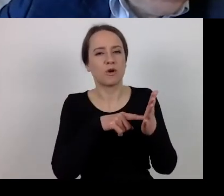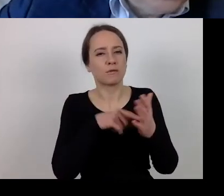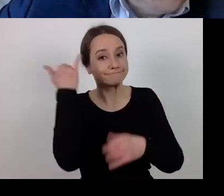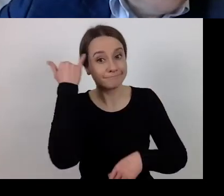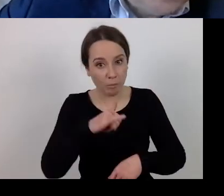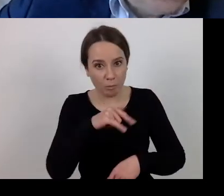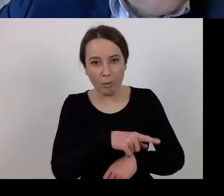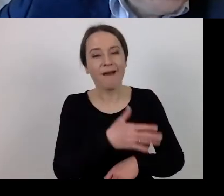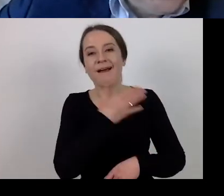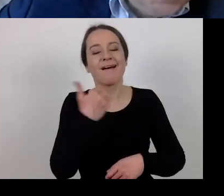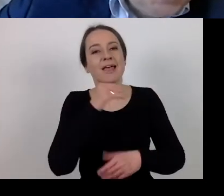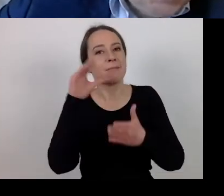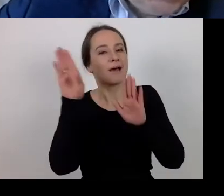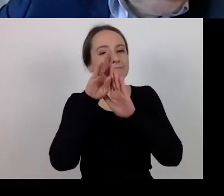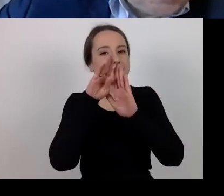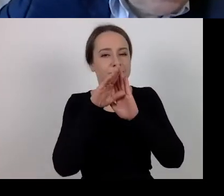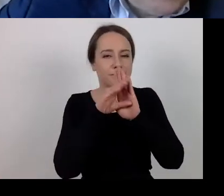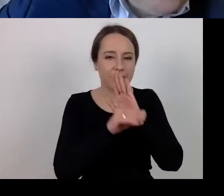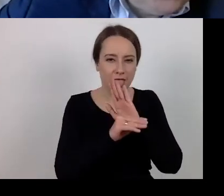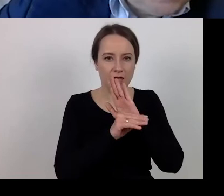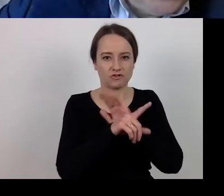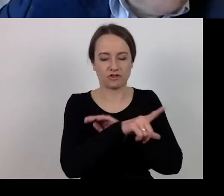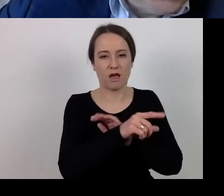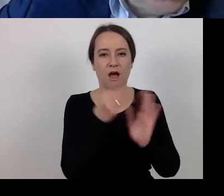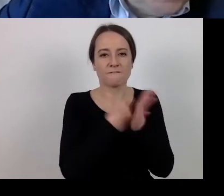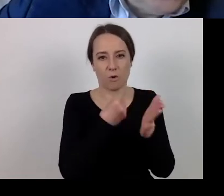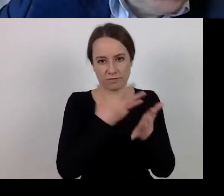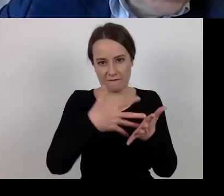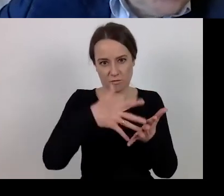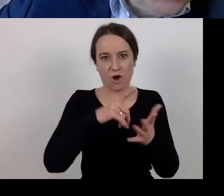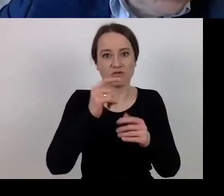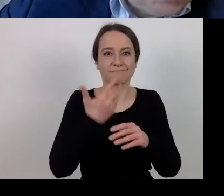the amounts of eligible expenditure in the request for payment.